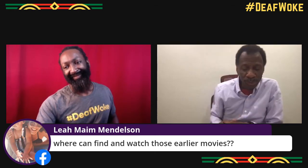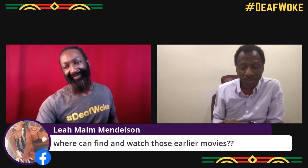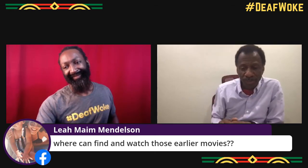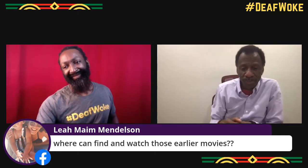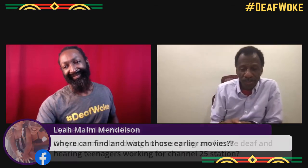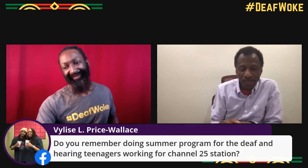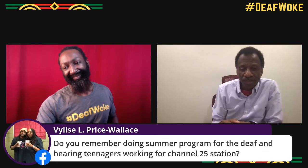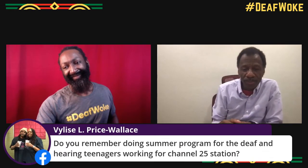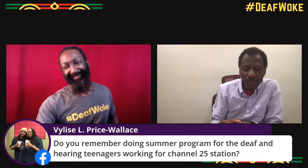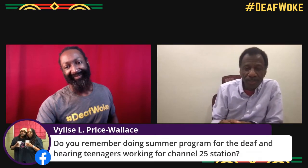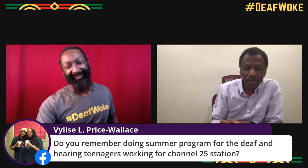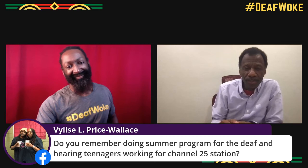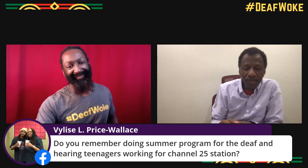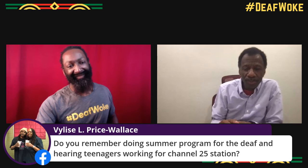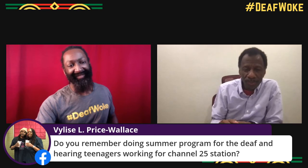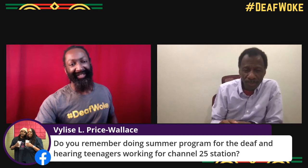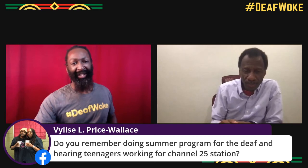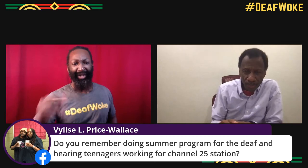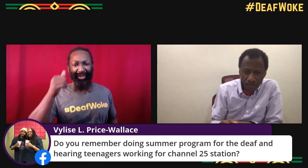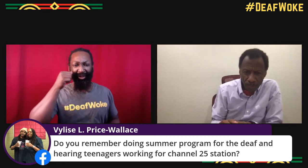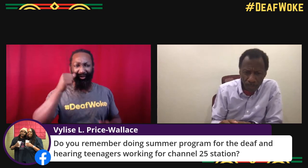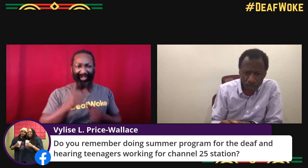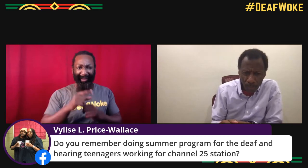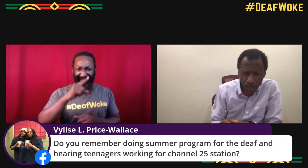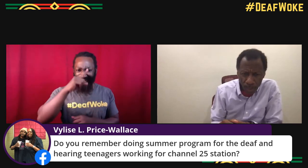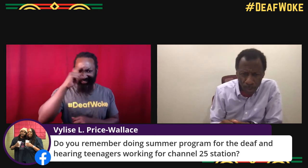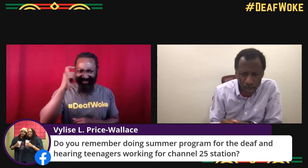or where it will be accessible for within our company.